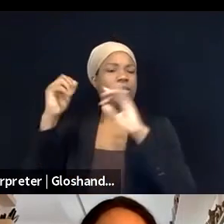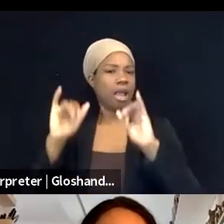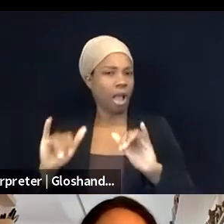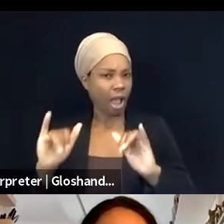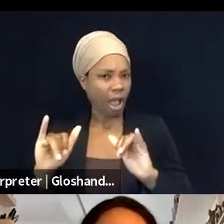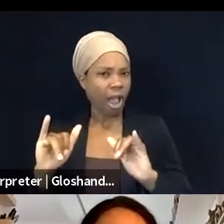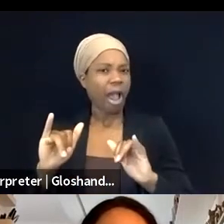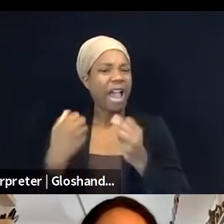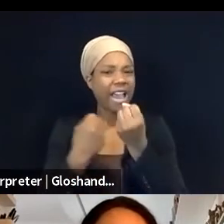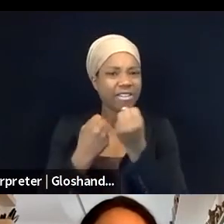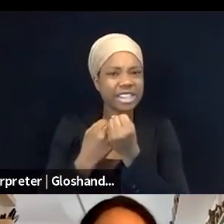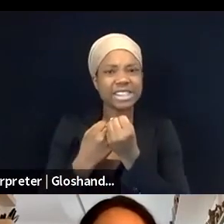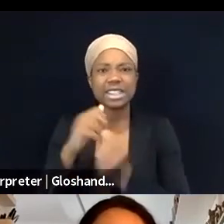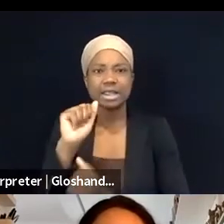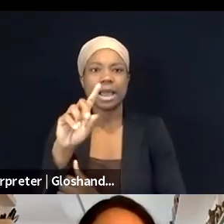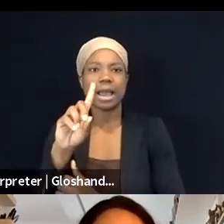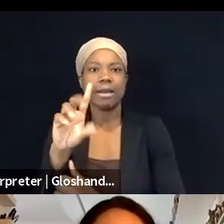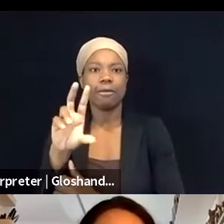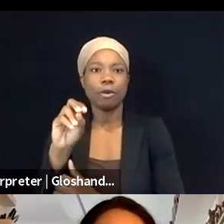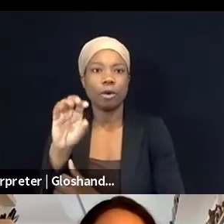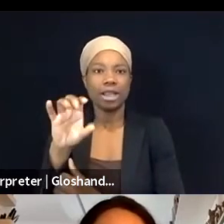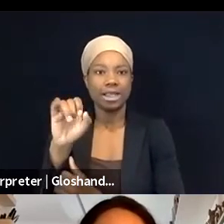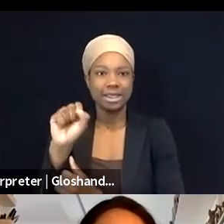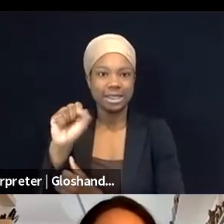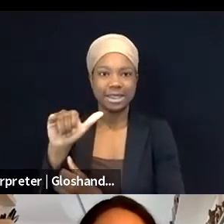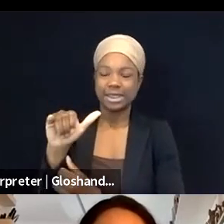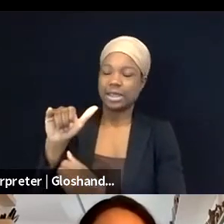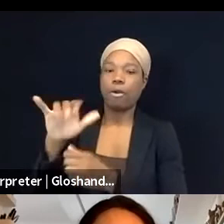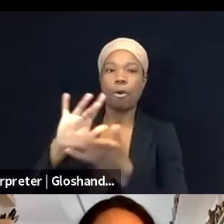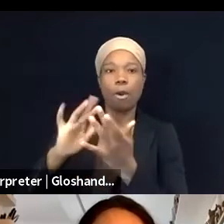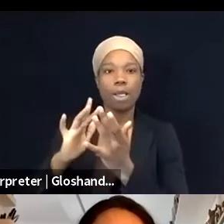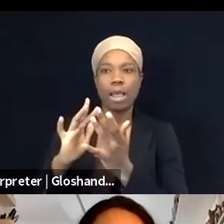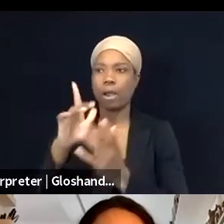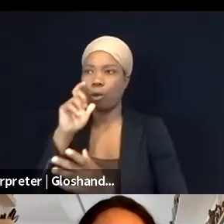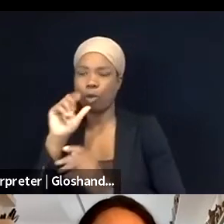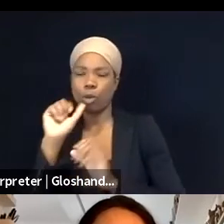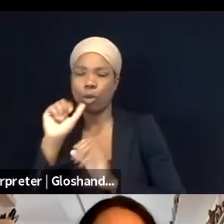but of course, this work goes back a long way. I remember when I was actually sort of researching for putting together this panel,